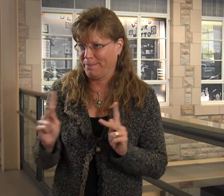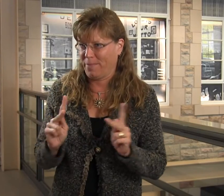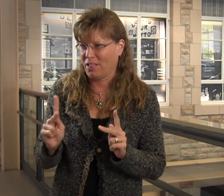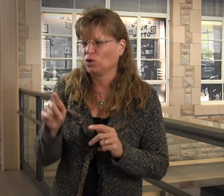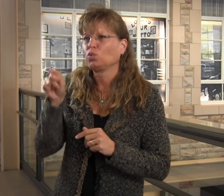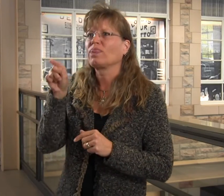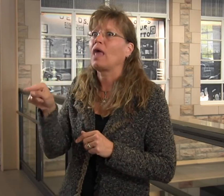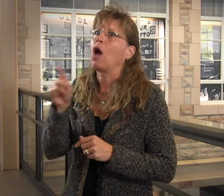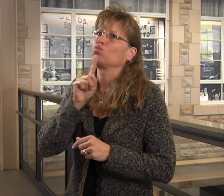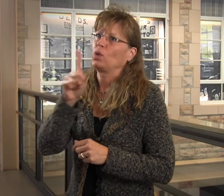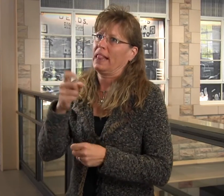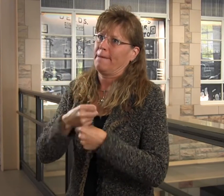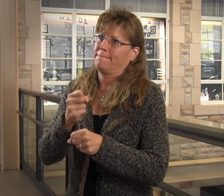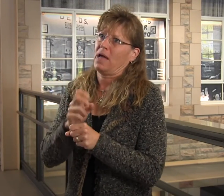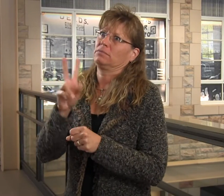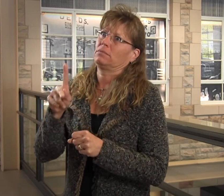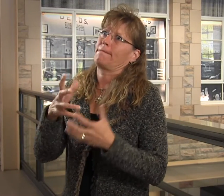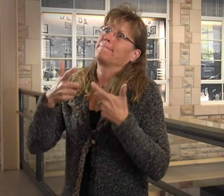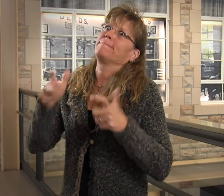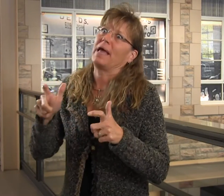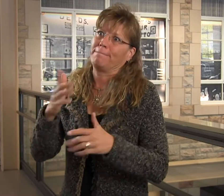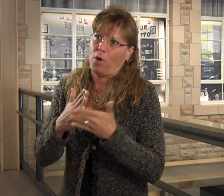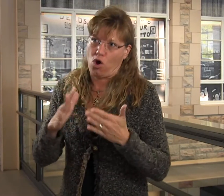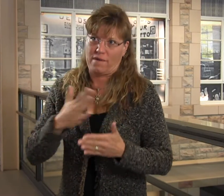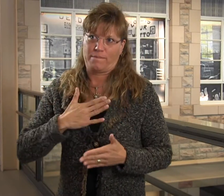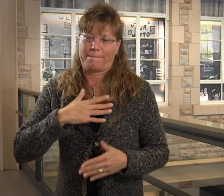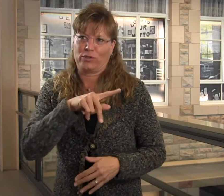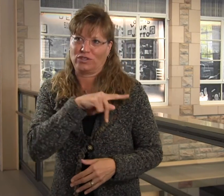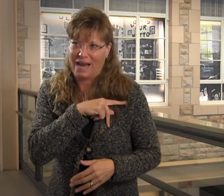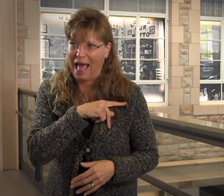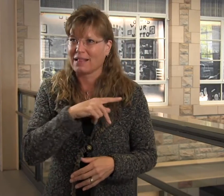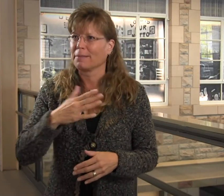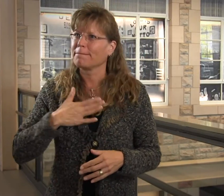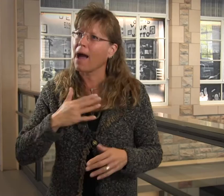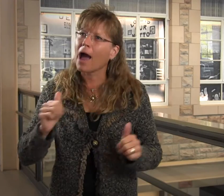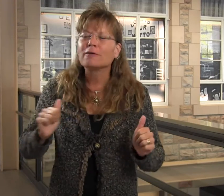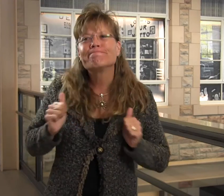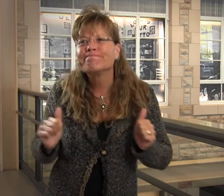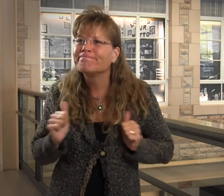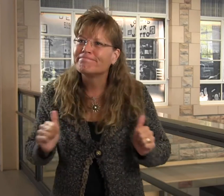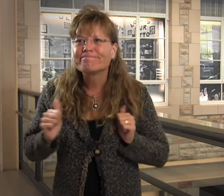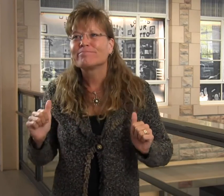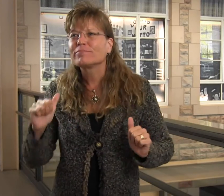with other people. That really makes up a lot of my personality. It's a big part of who I am.